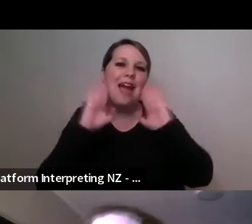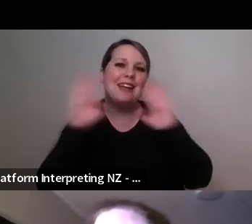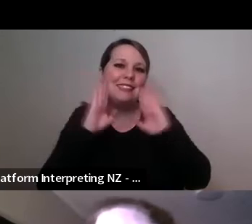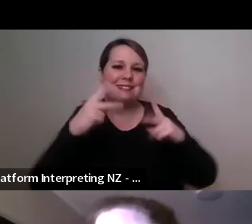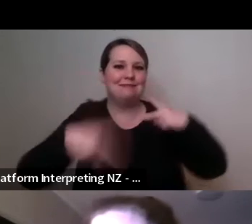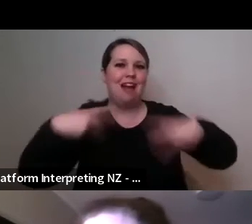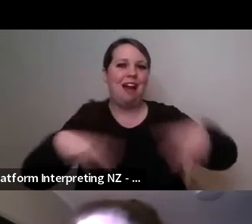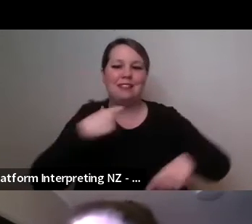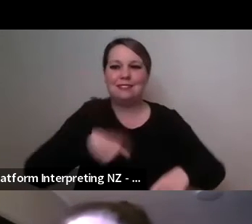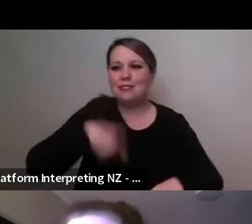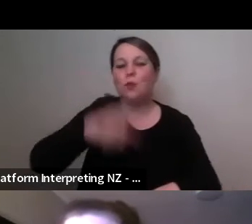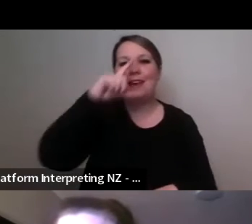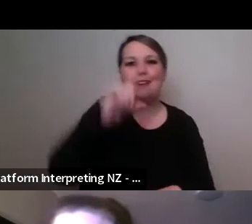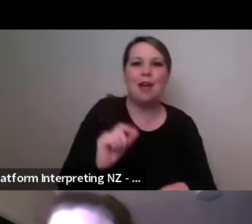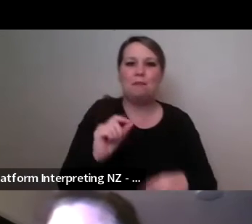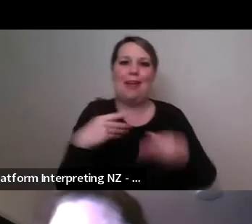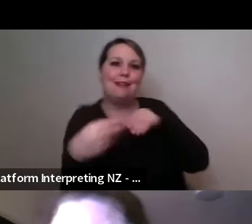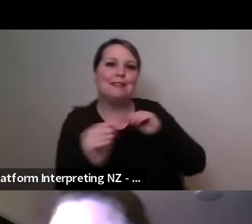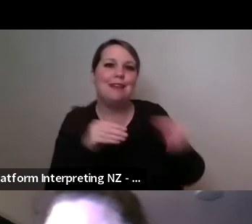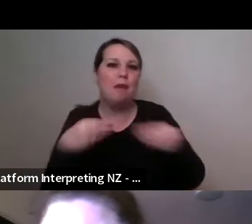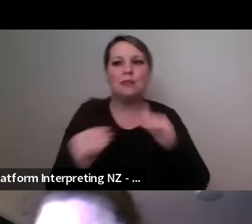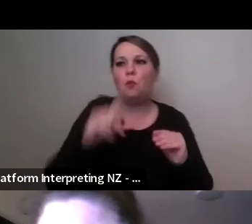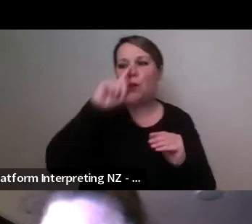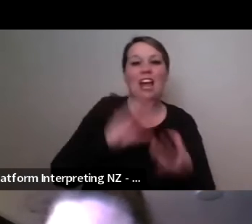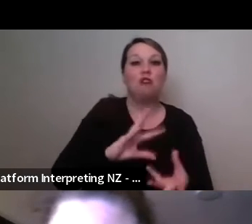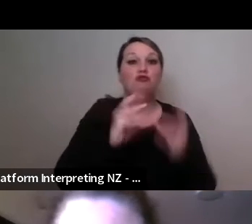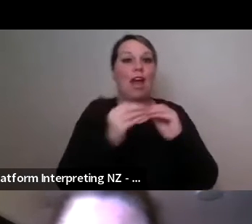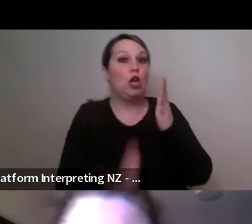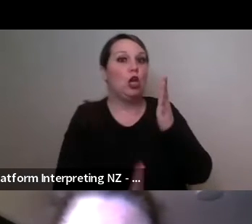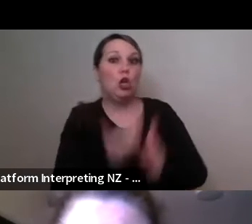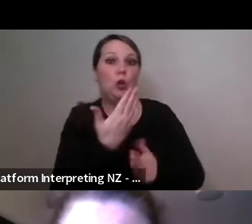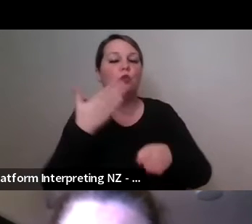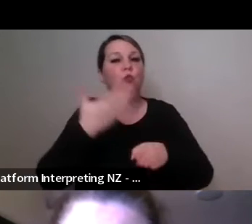how we can navigate that in a more virtual and digital world so you know we were able